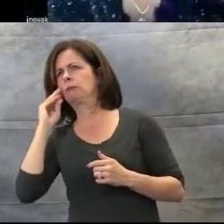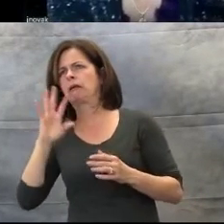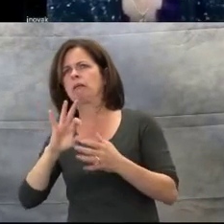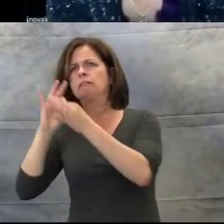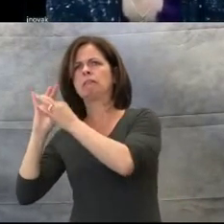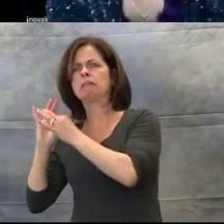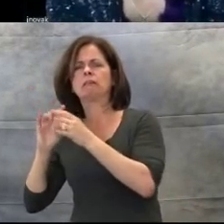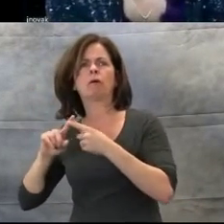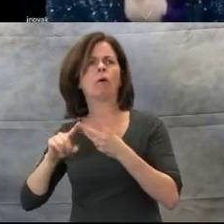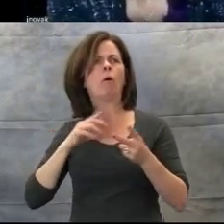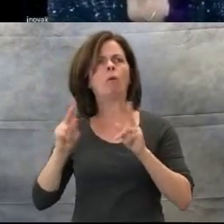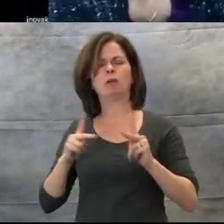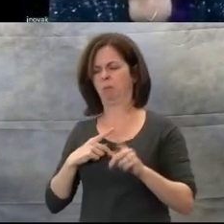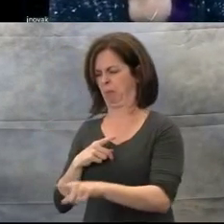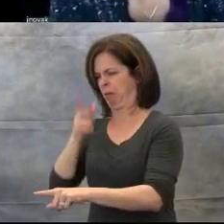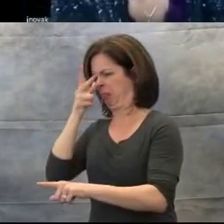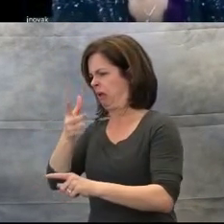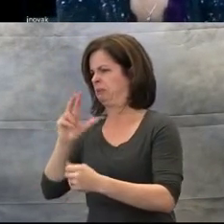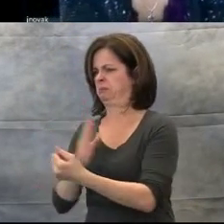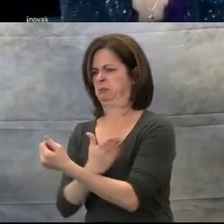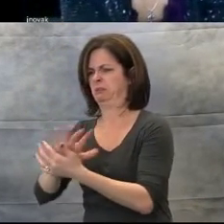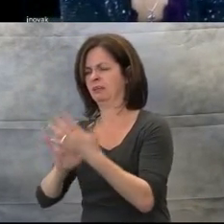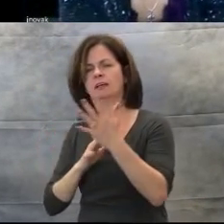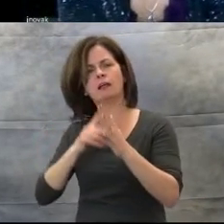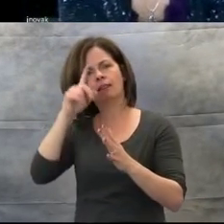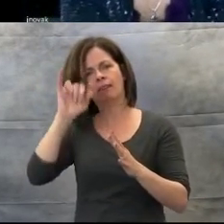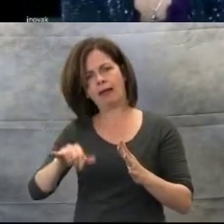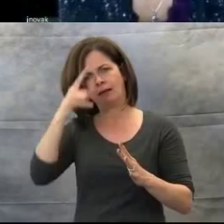but to focus on connection and fun with your child.